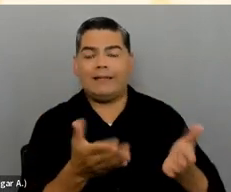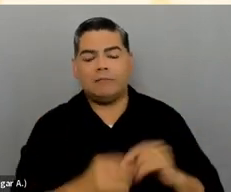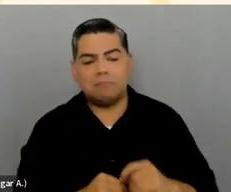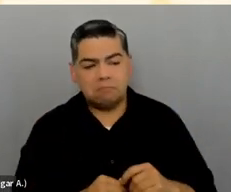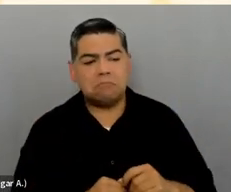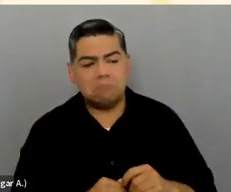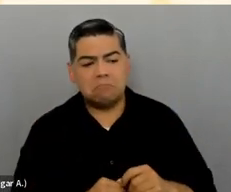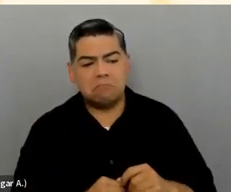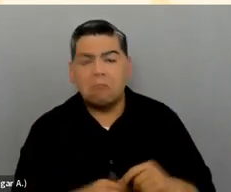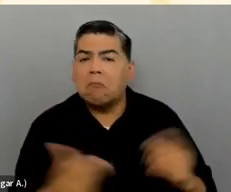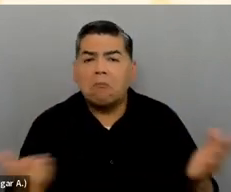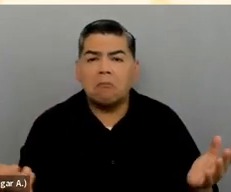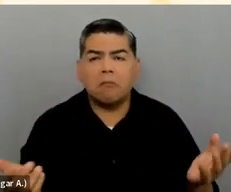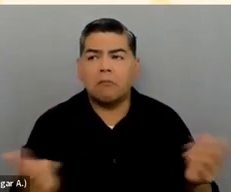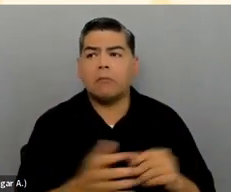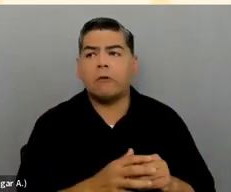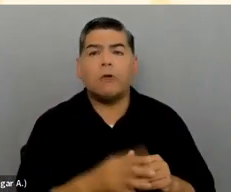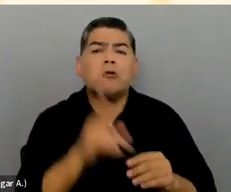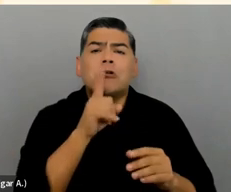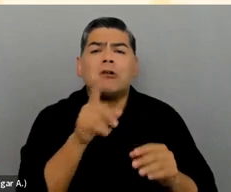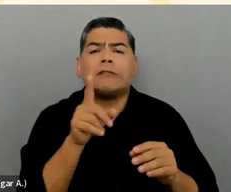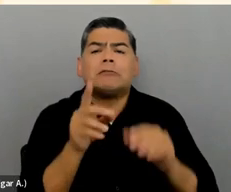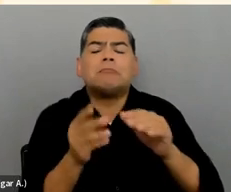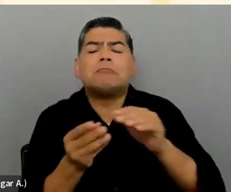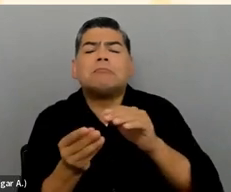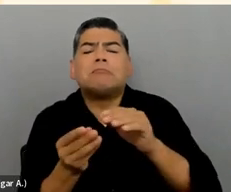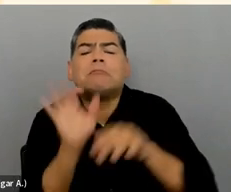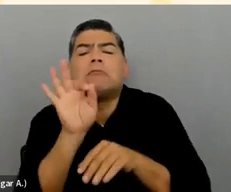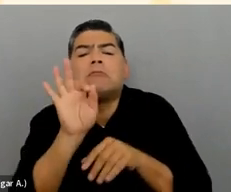So it's subtle, and it's not something you have to do overnight.